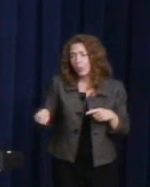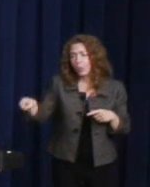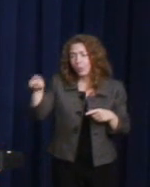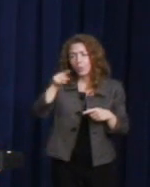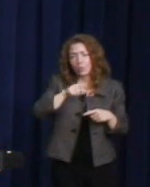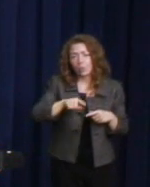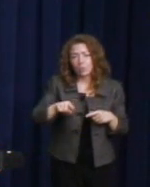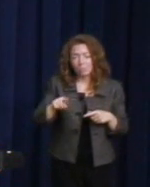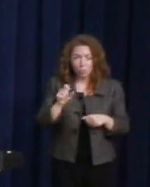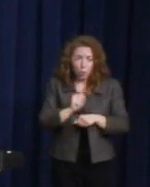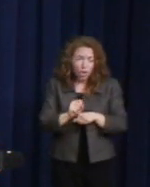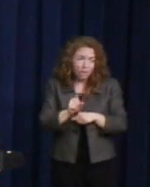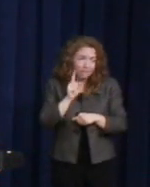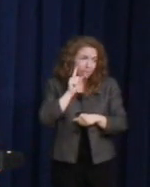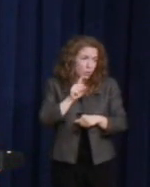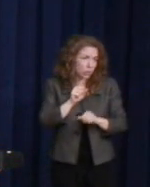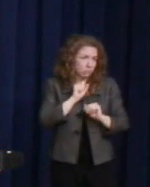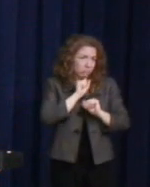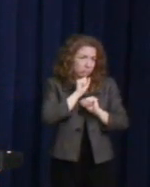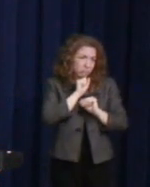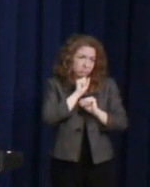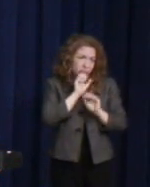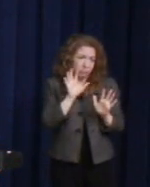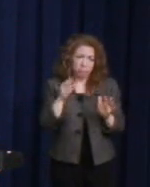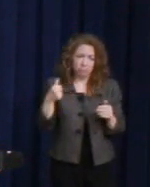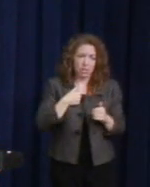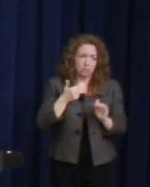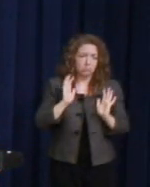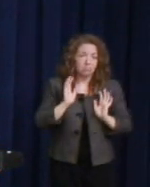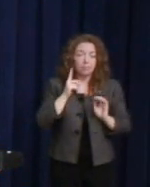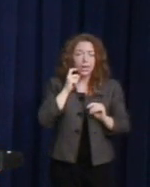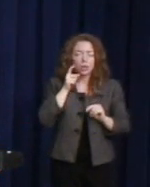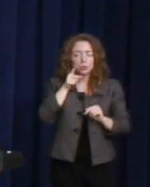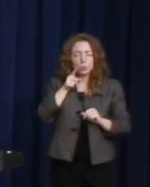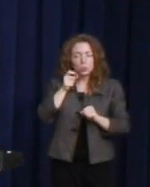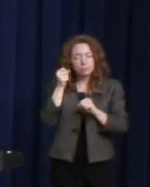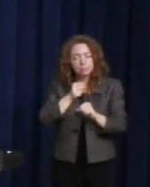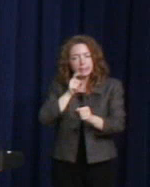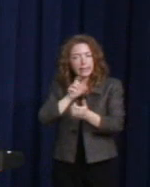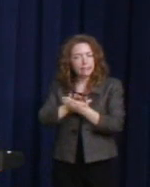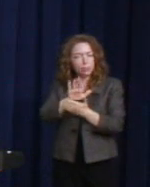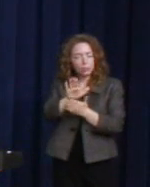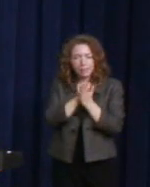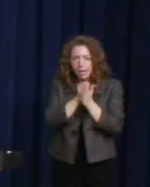for nothing because you believe and have a passion for the cause. Thank you all for everything you do.